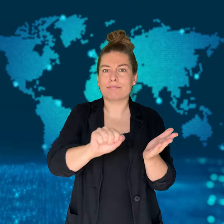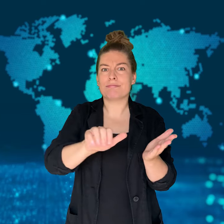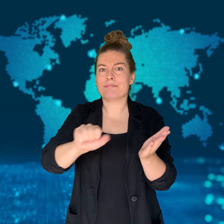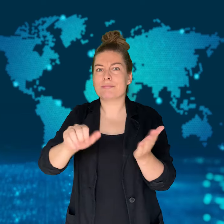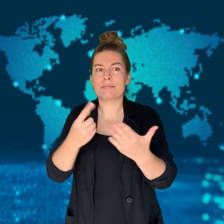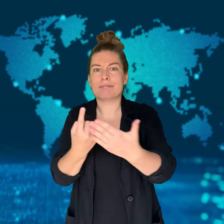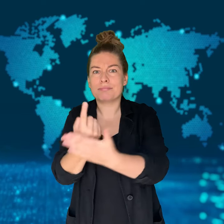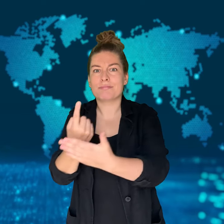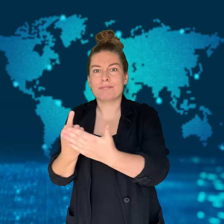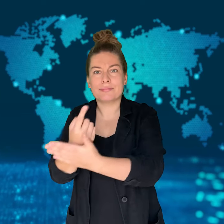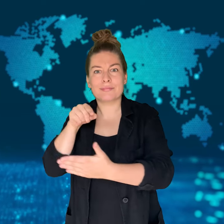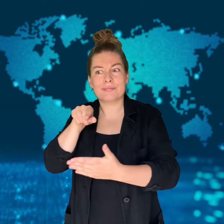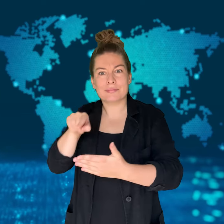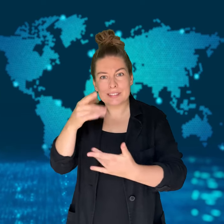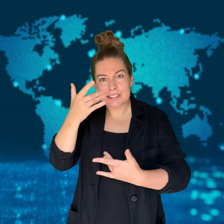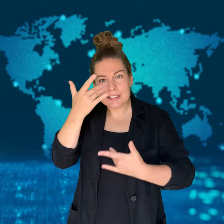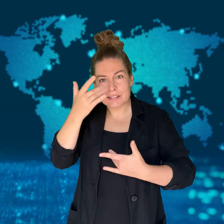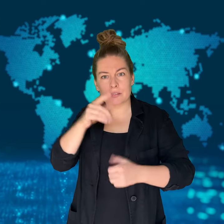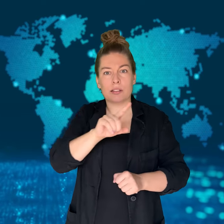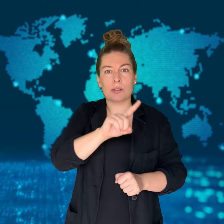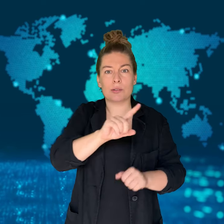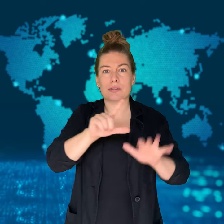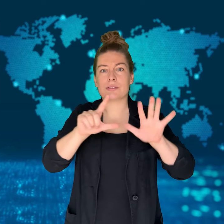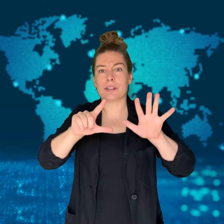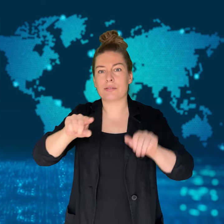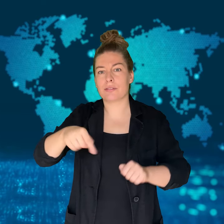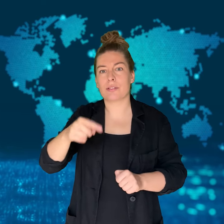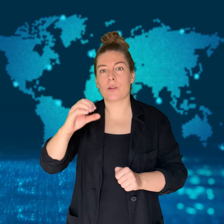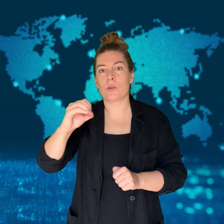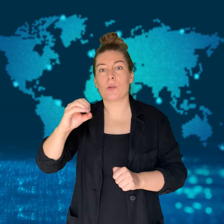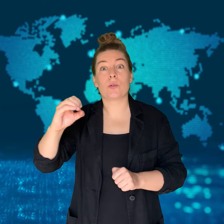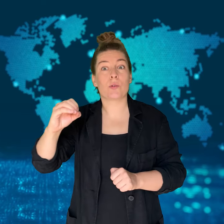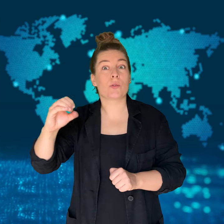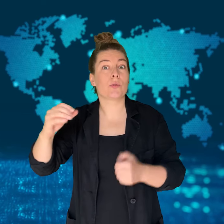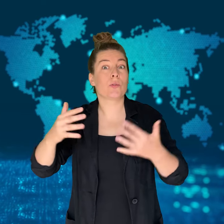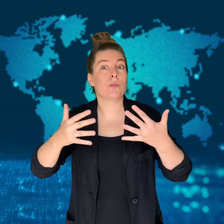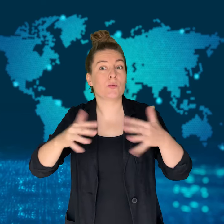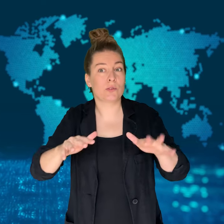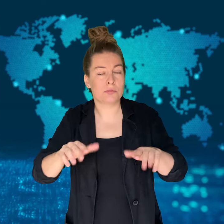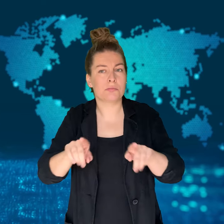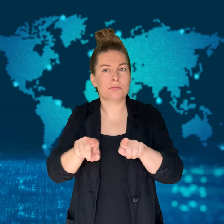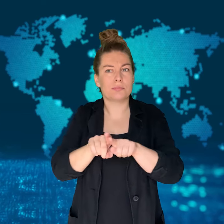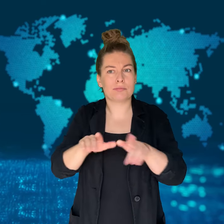and at least 500 deaths this year.